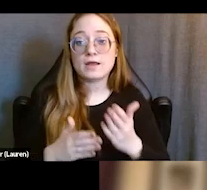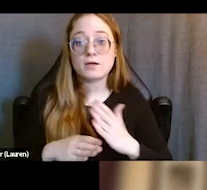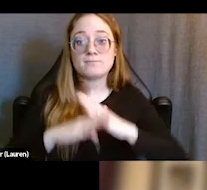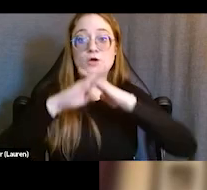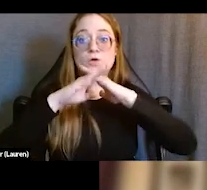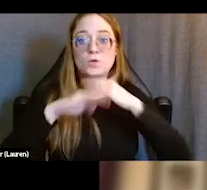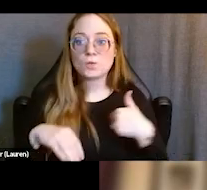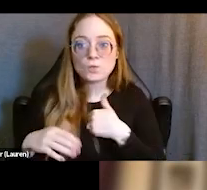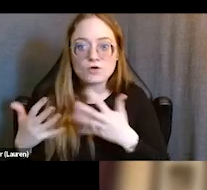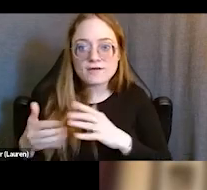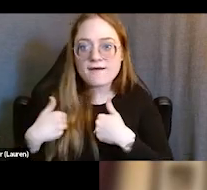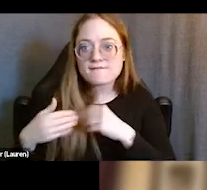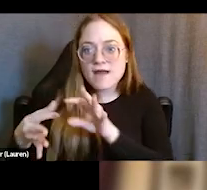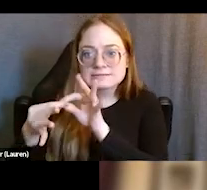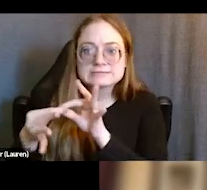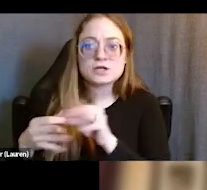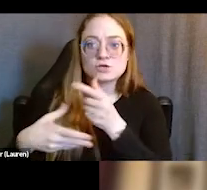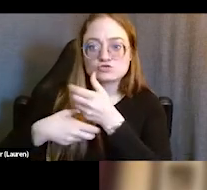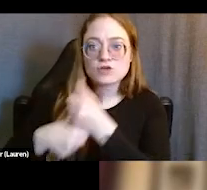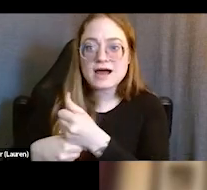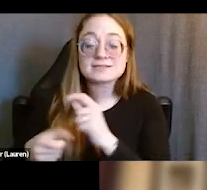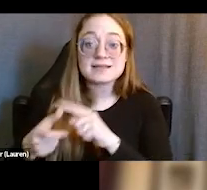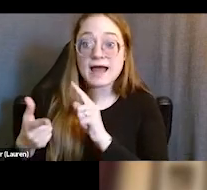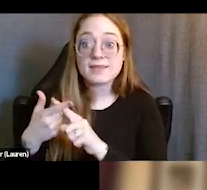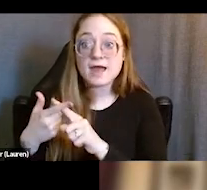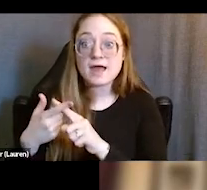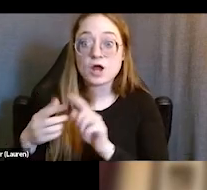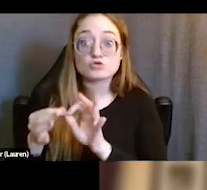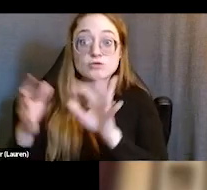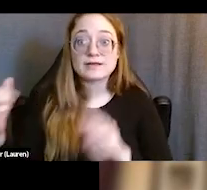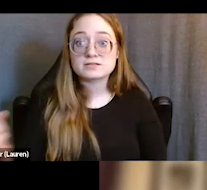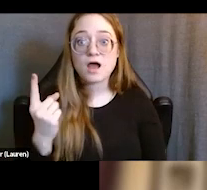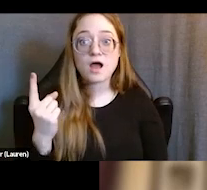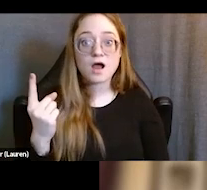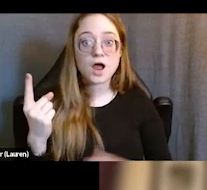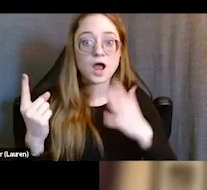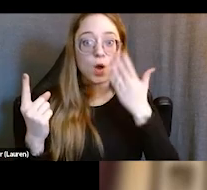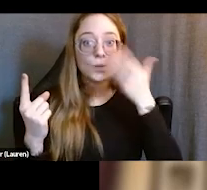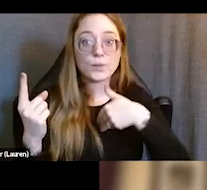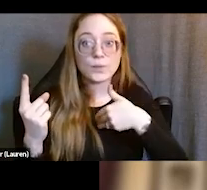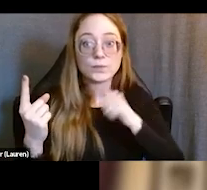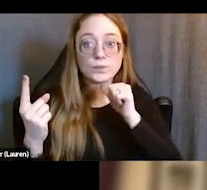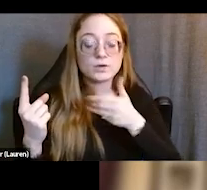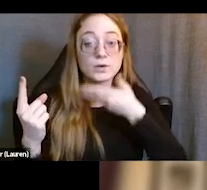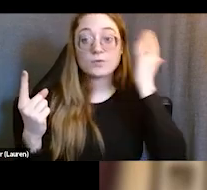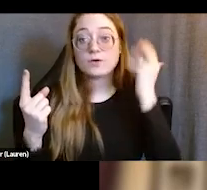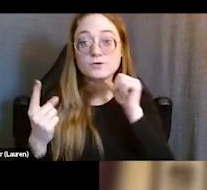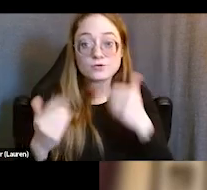all this trust, and some of it goes out the door this moment when someone is released back into the community without all the support that they said or that they heard